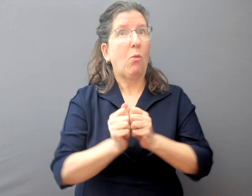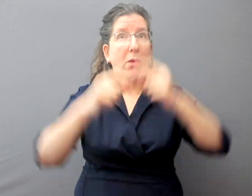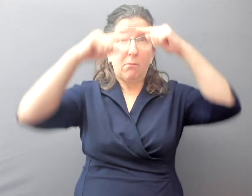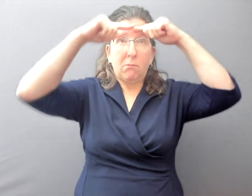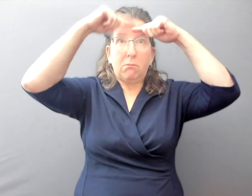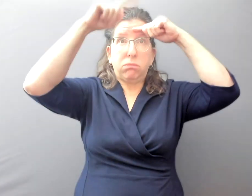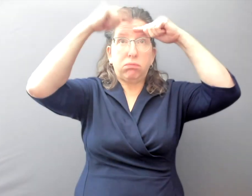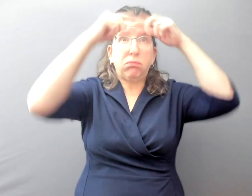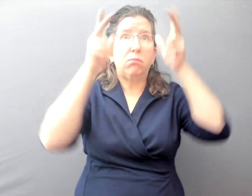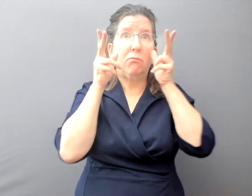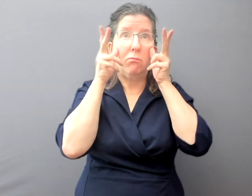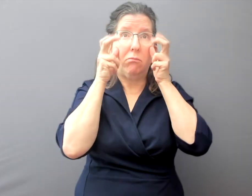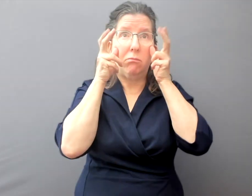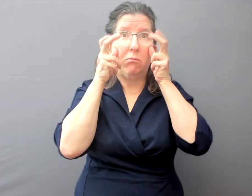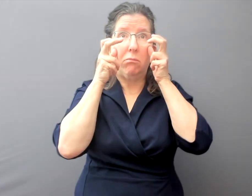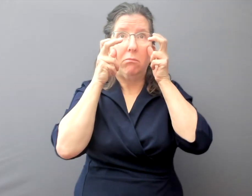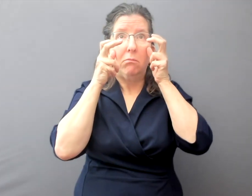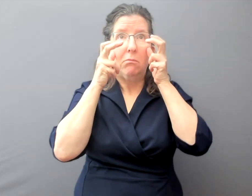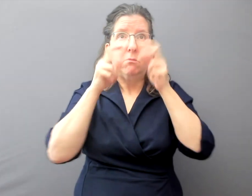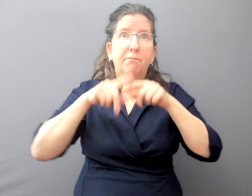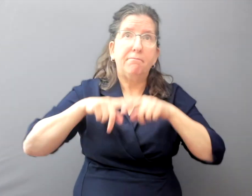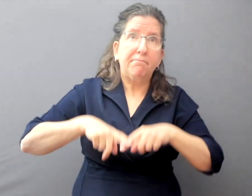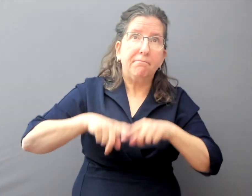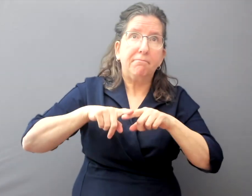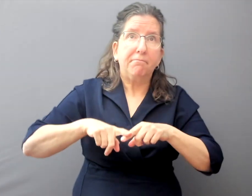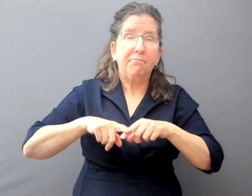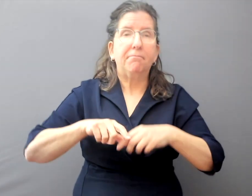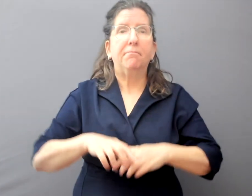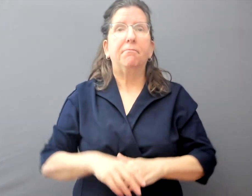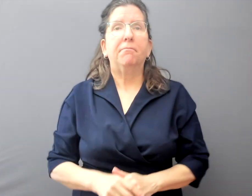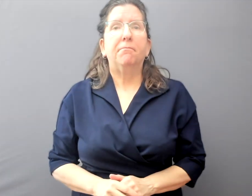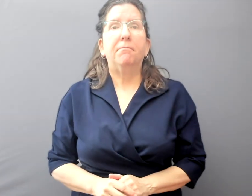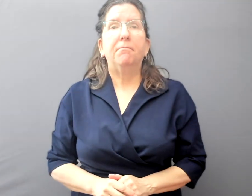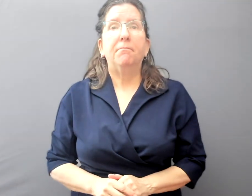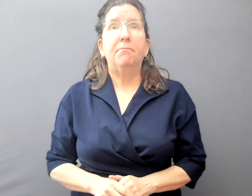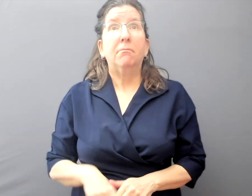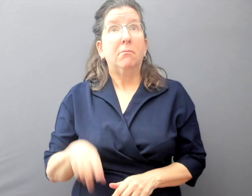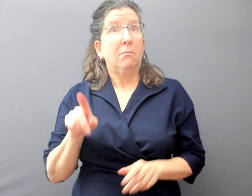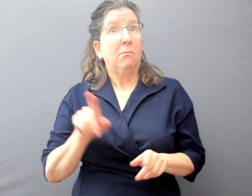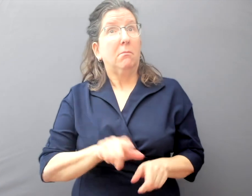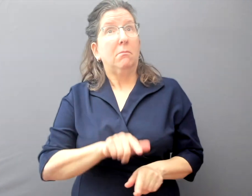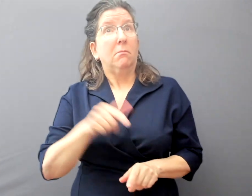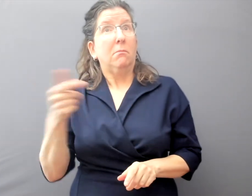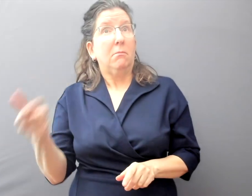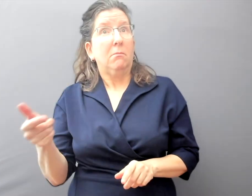according to what an ocularcentic person sees.